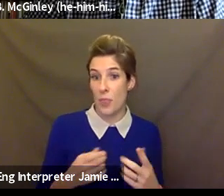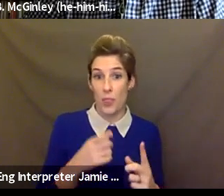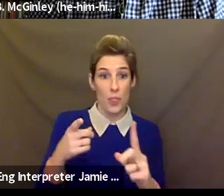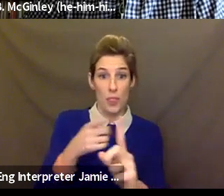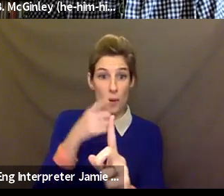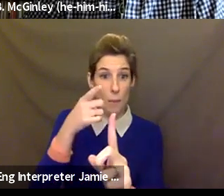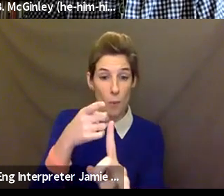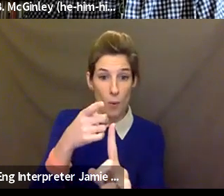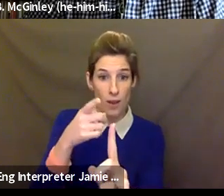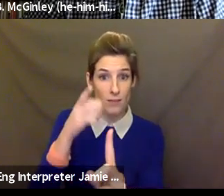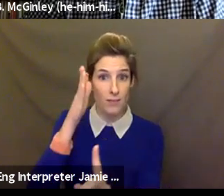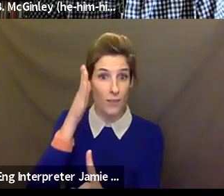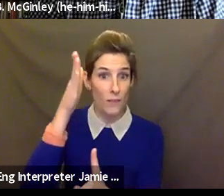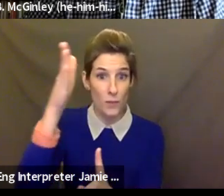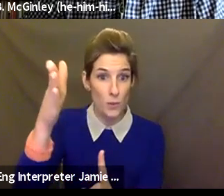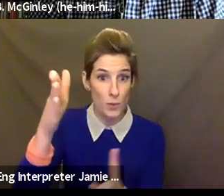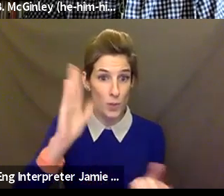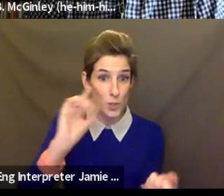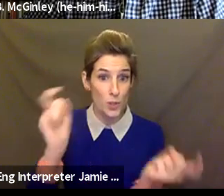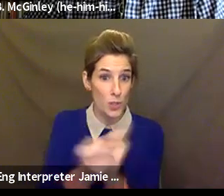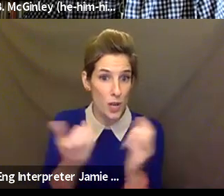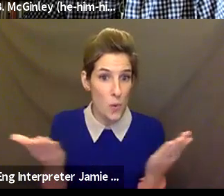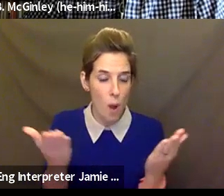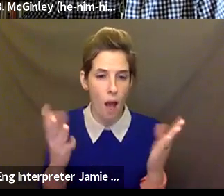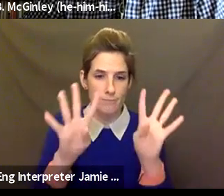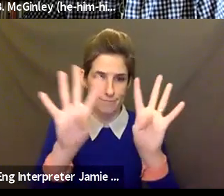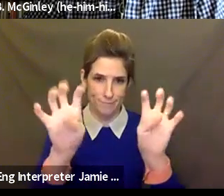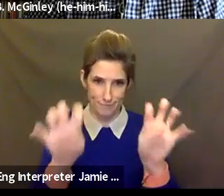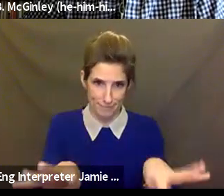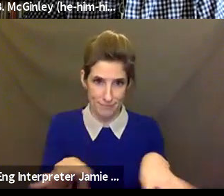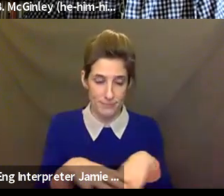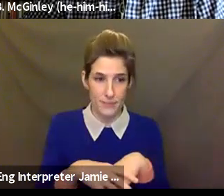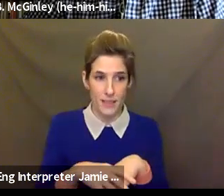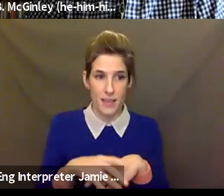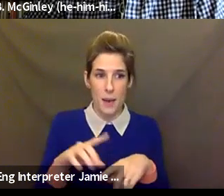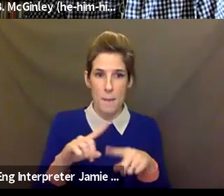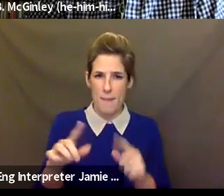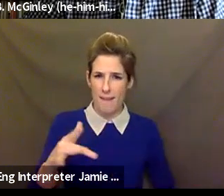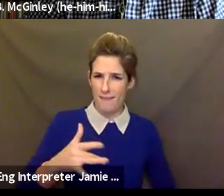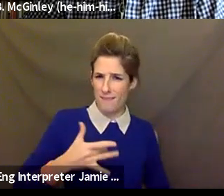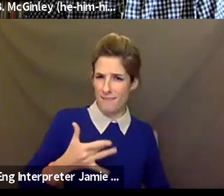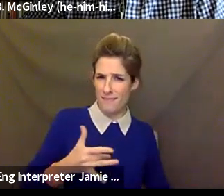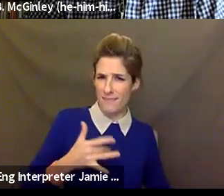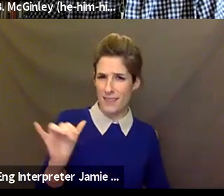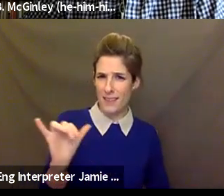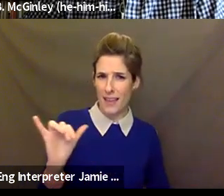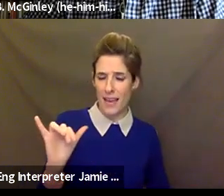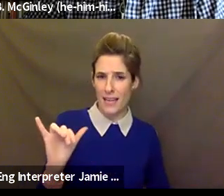out. But it feels like, you know, it is a new way forward.